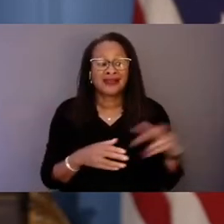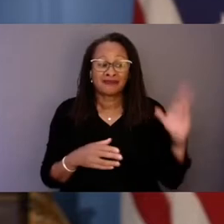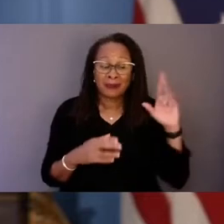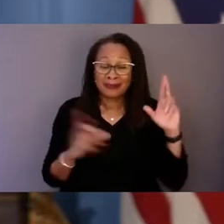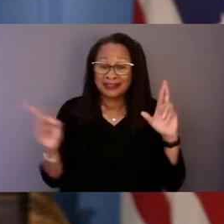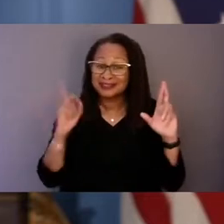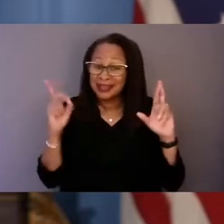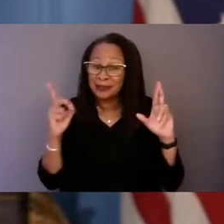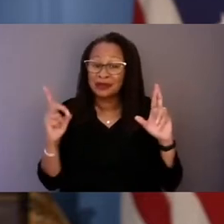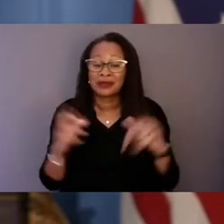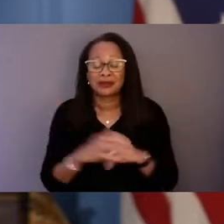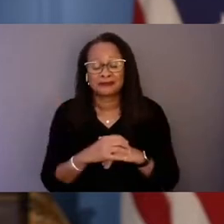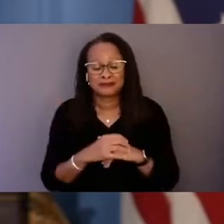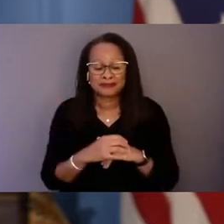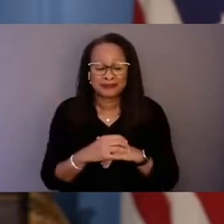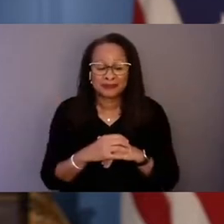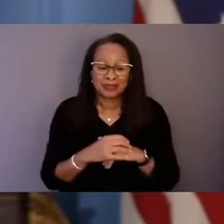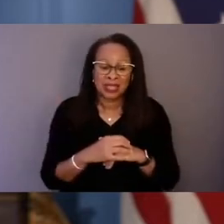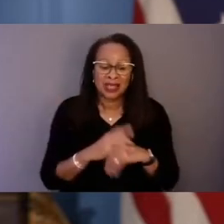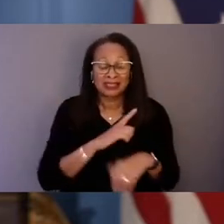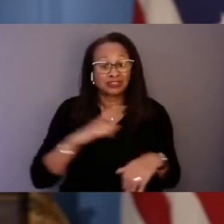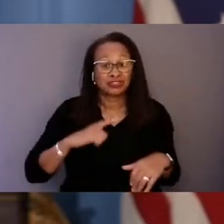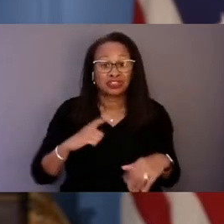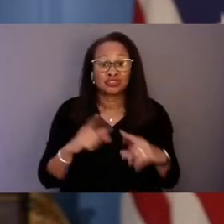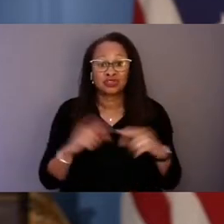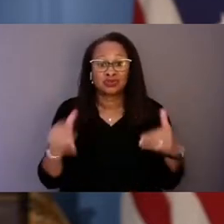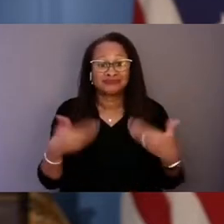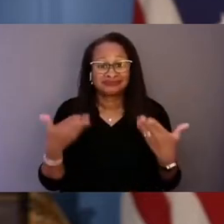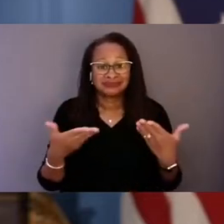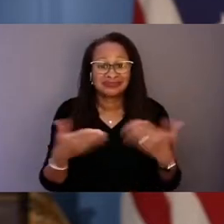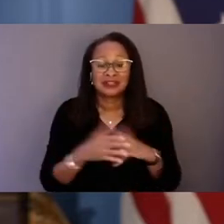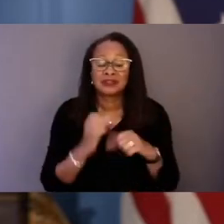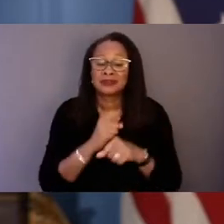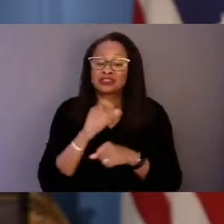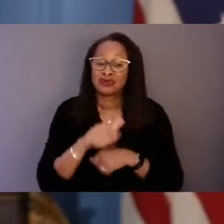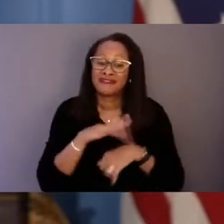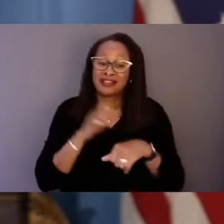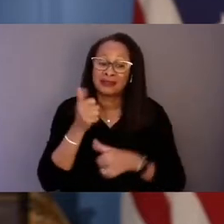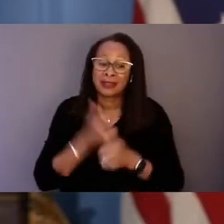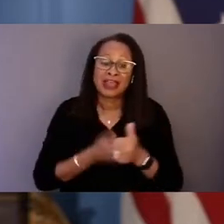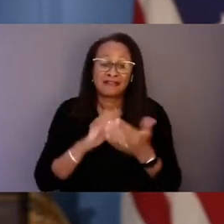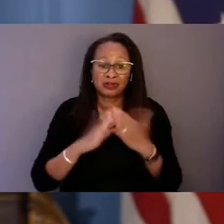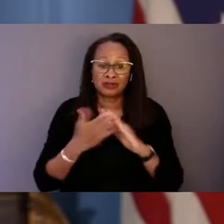and make sure they're available in every community across the country.